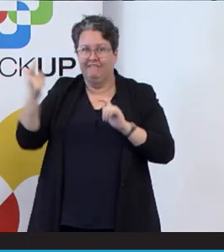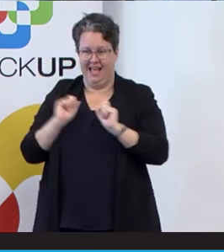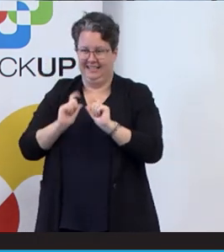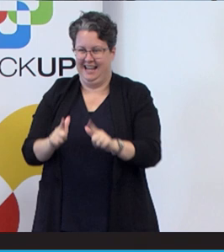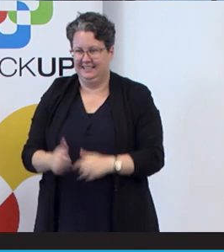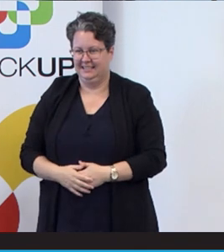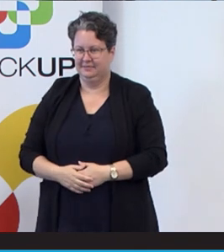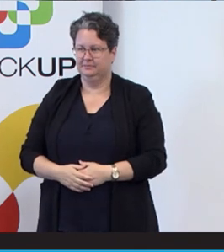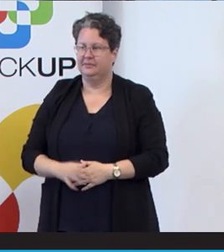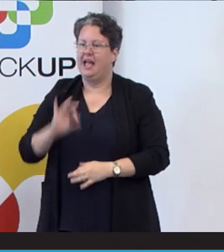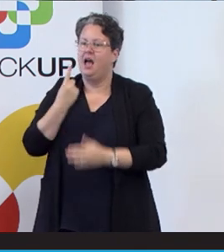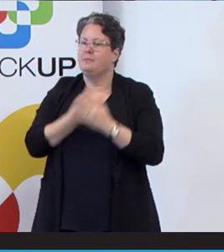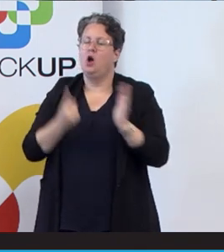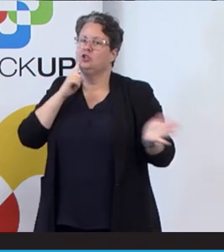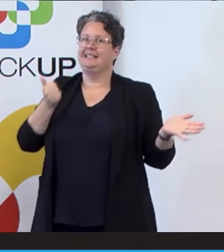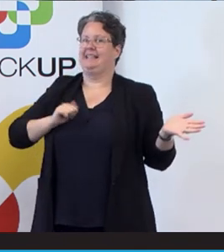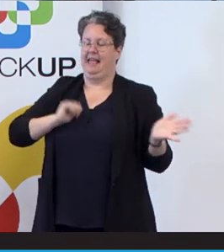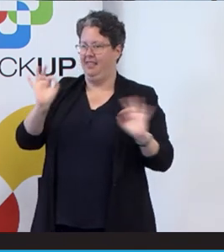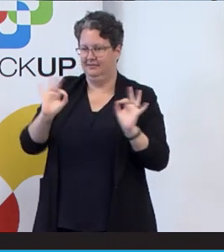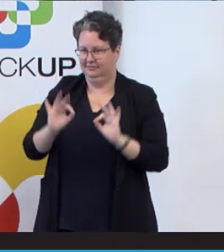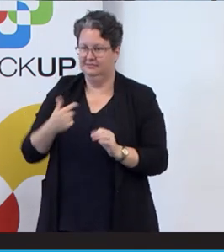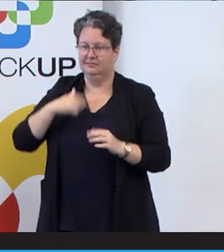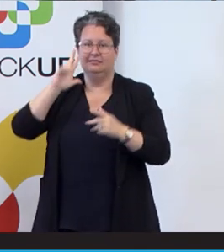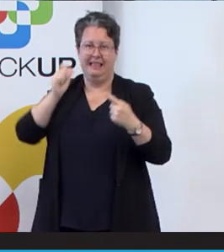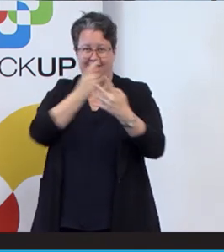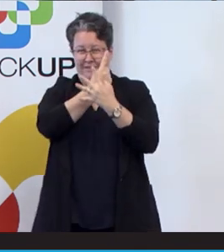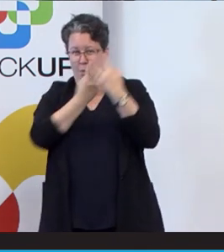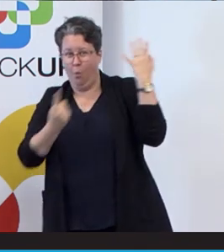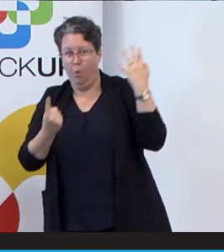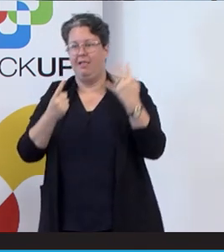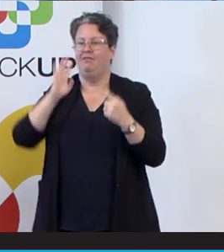And I'm not just saying that either. I loved every presenter and was teary in several of